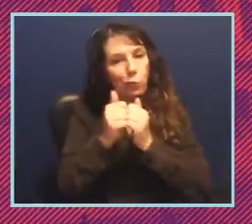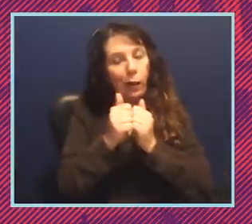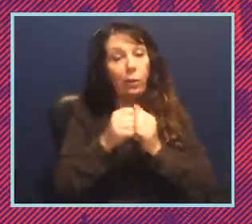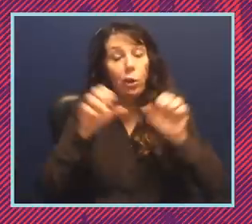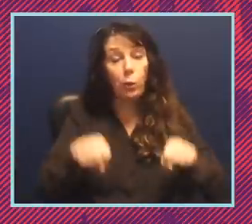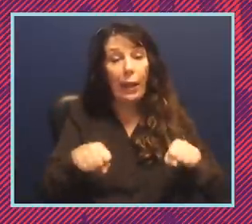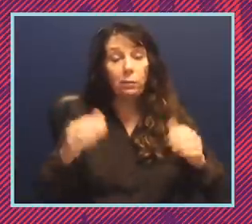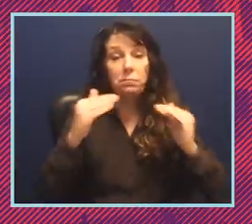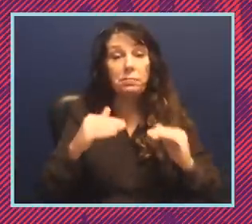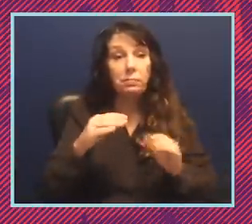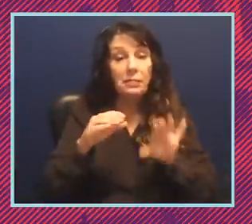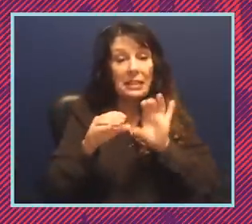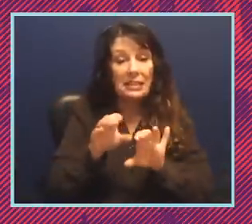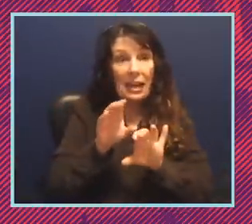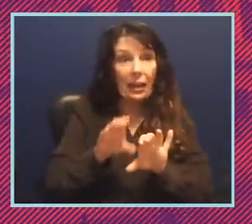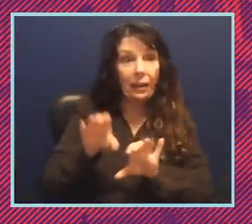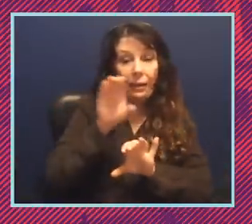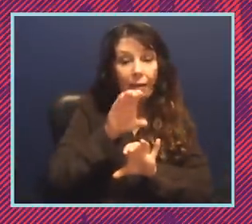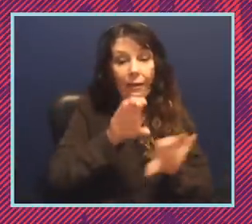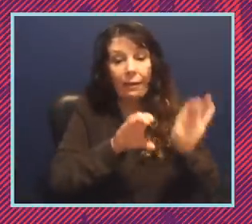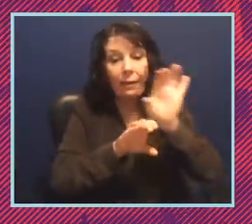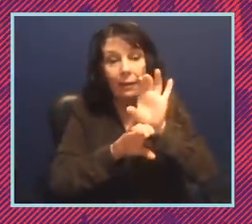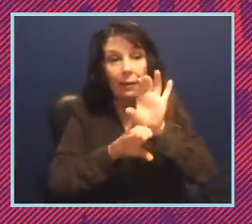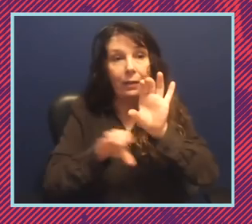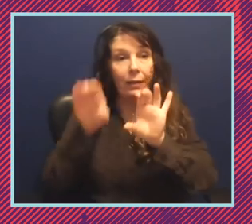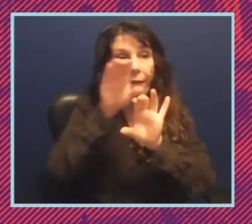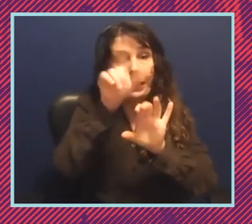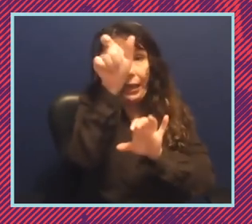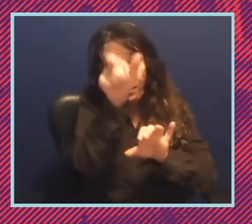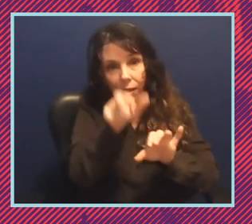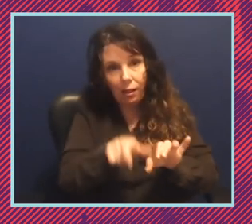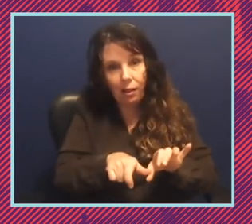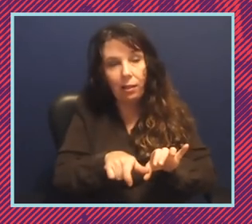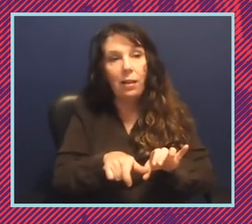right which is just you basically create this little corridor or of power where you're just